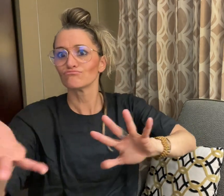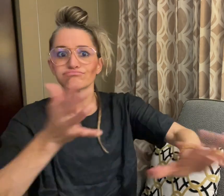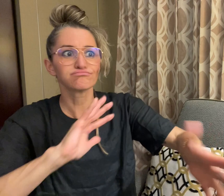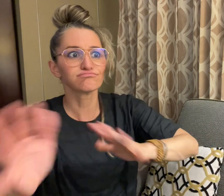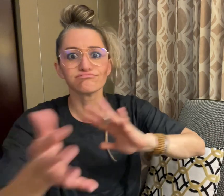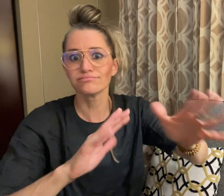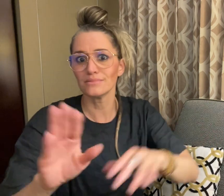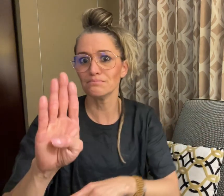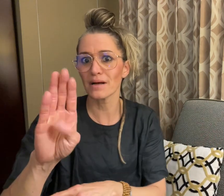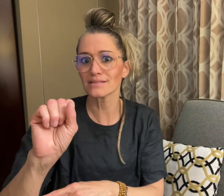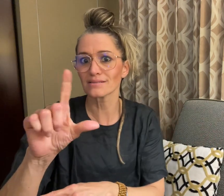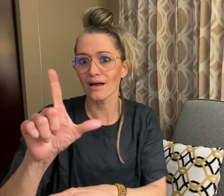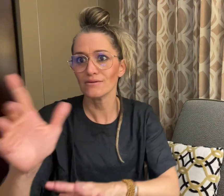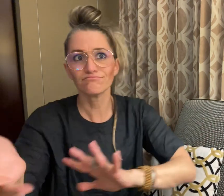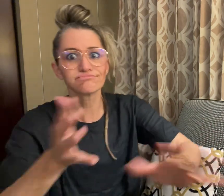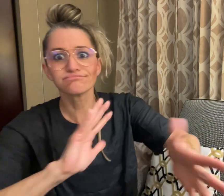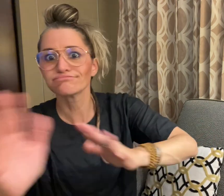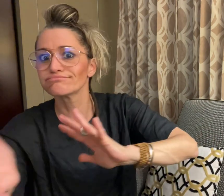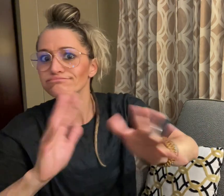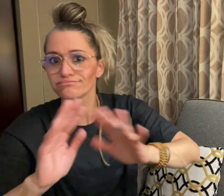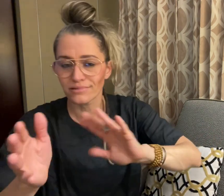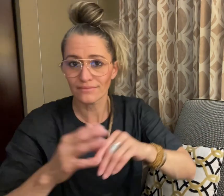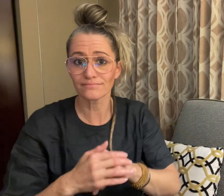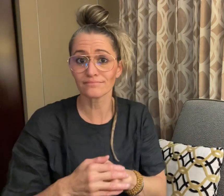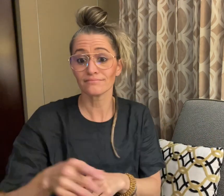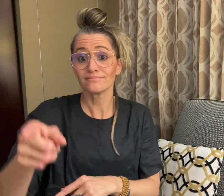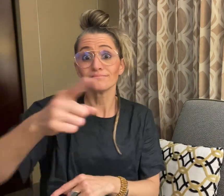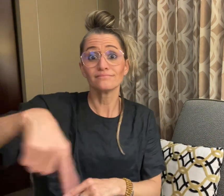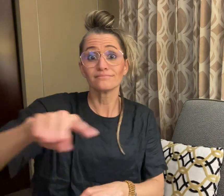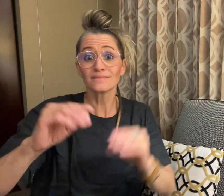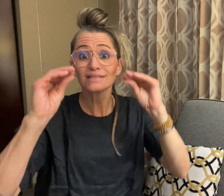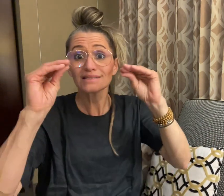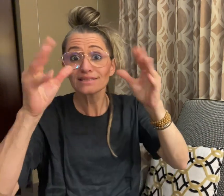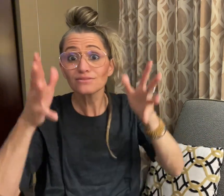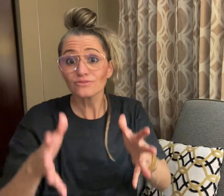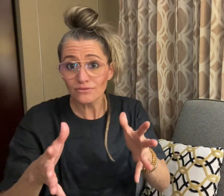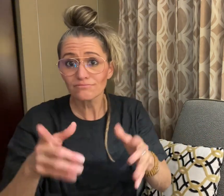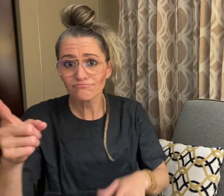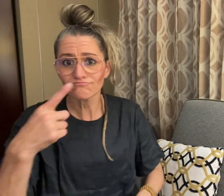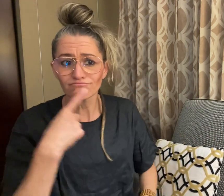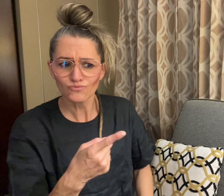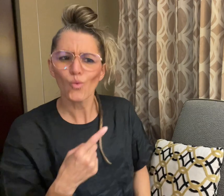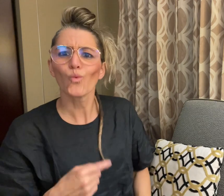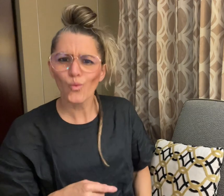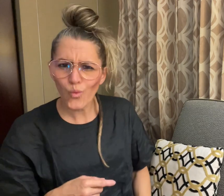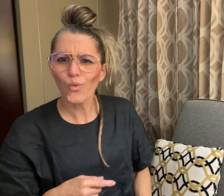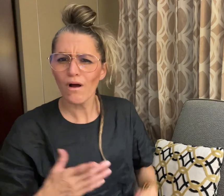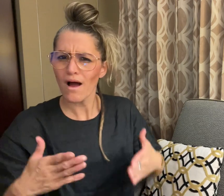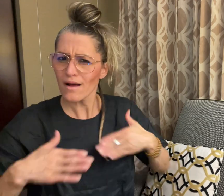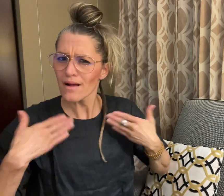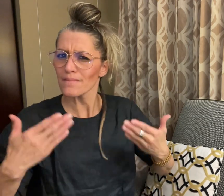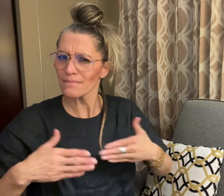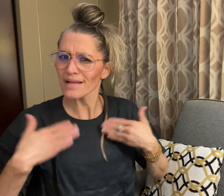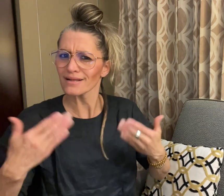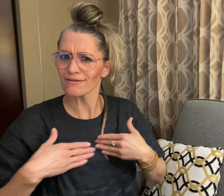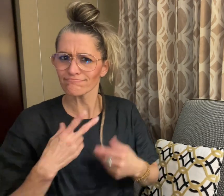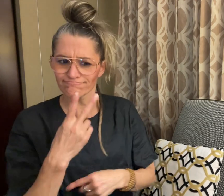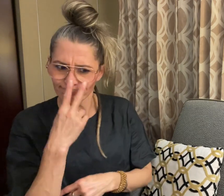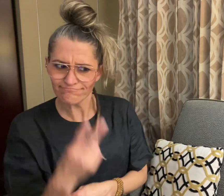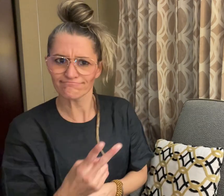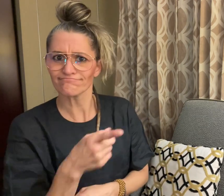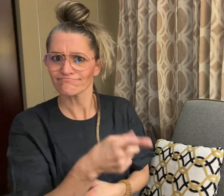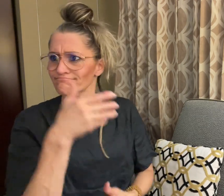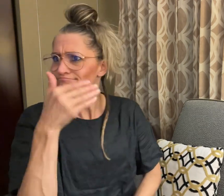using British Sign Language (BSL). His teachers said they were